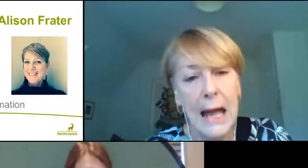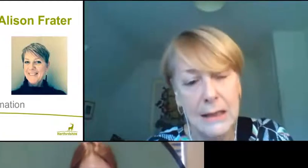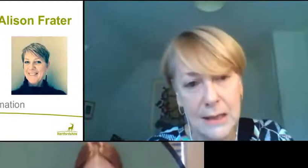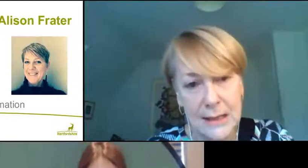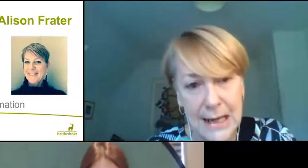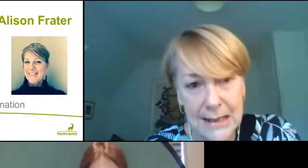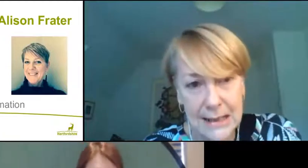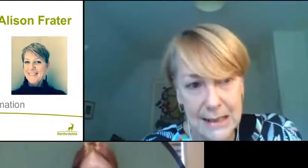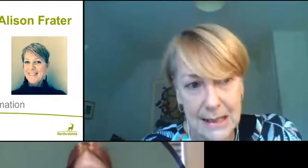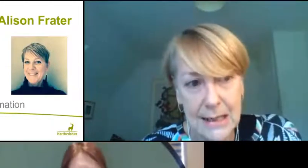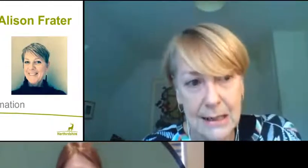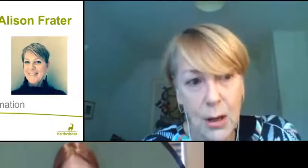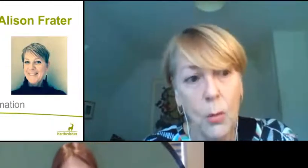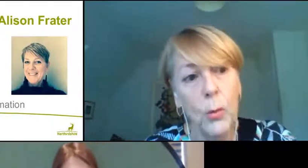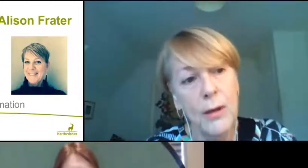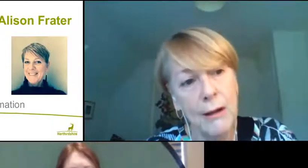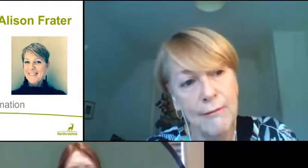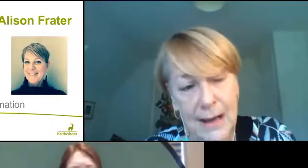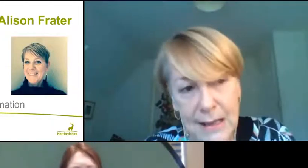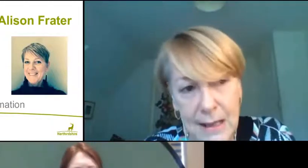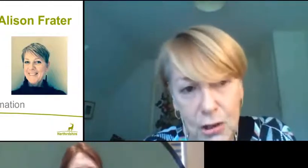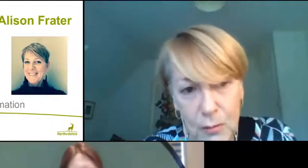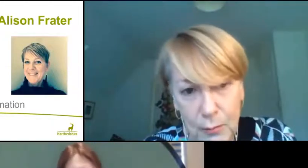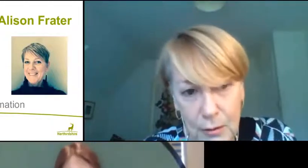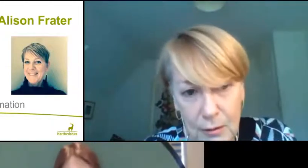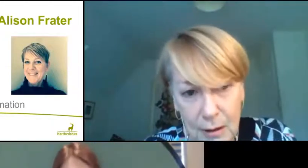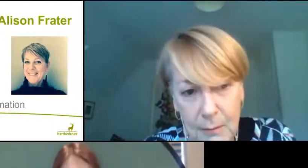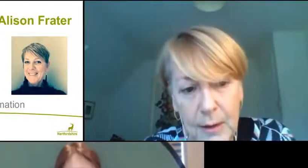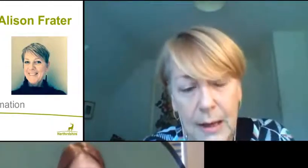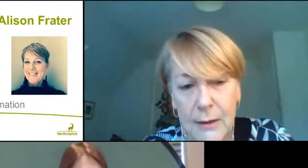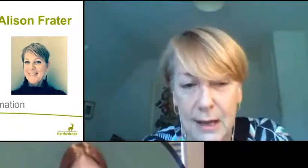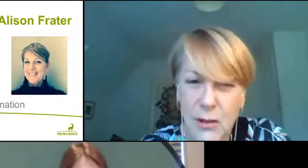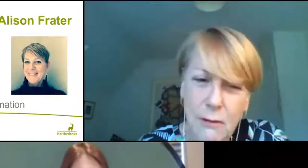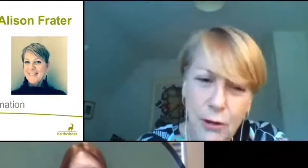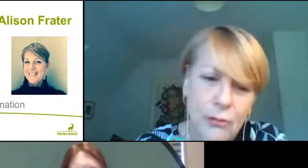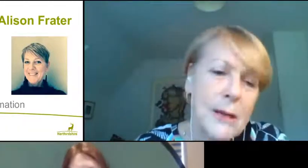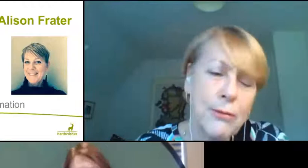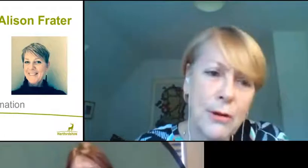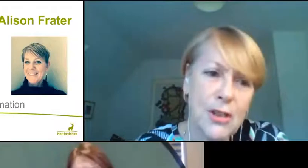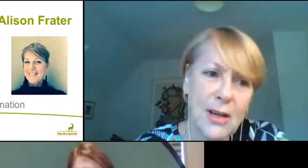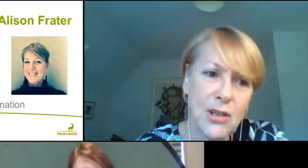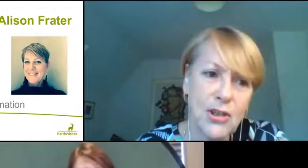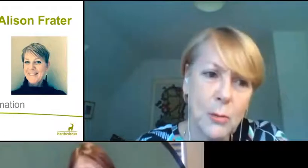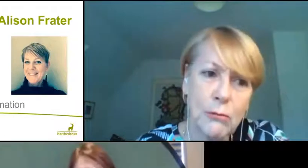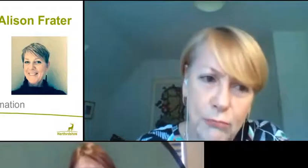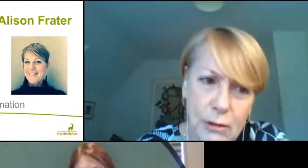and the testing with our vaccination program and that sort of three-prong strategy will